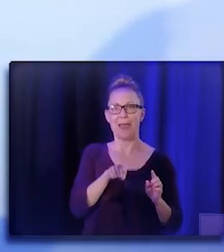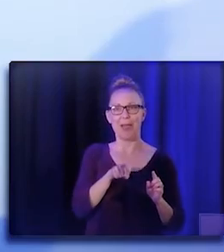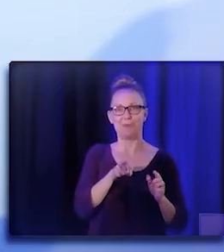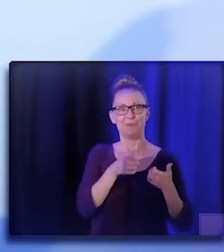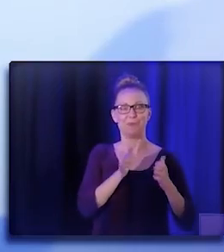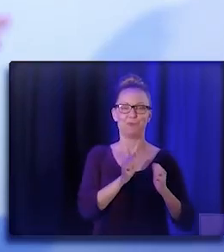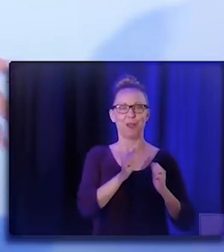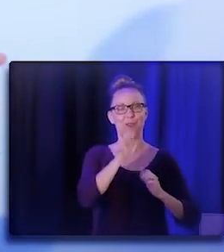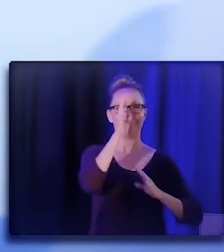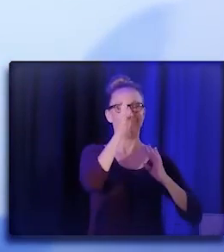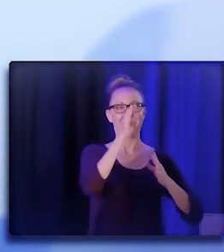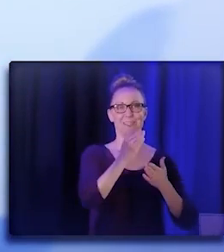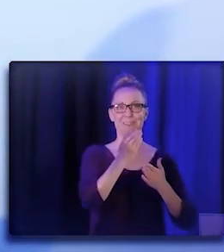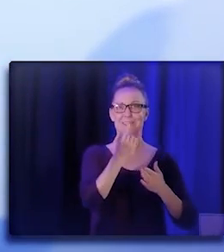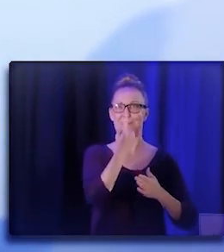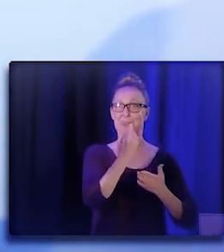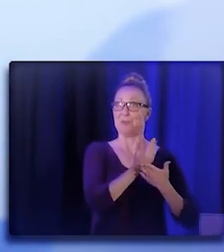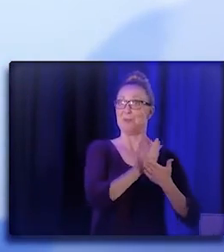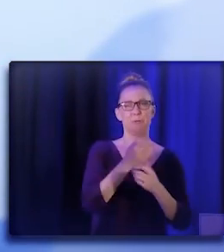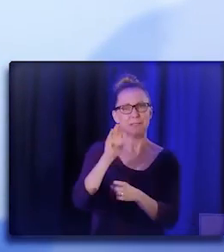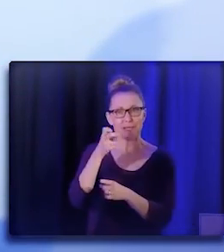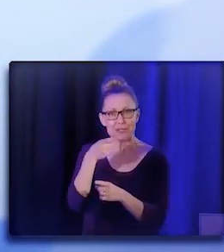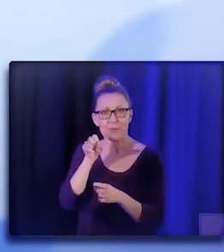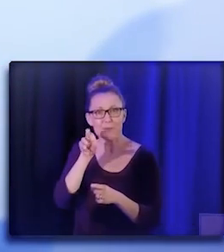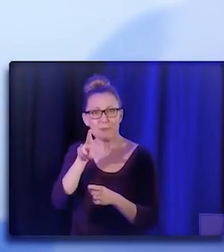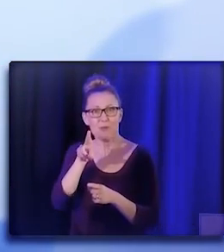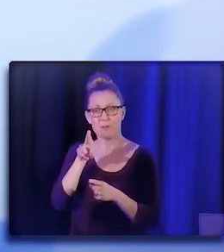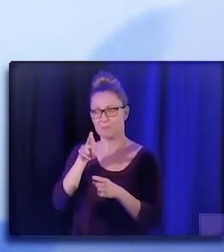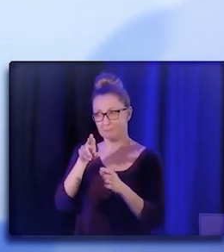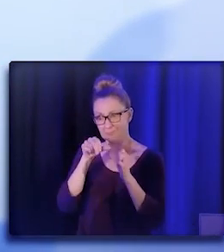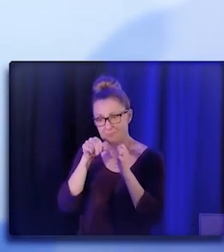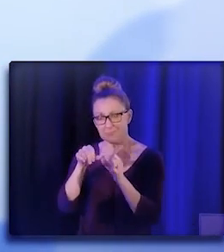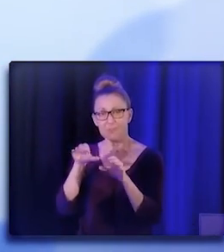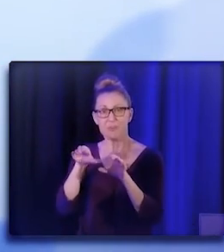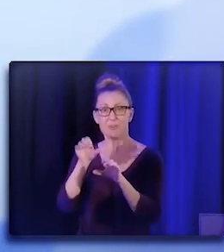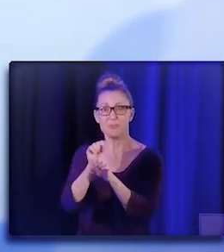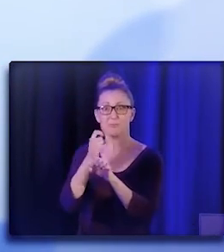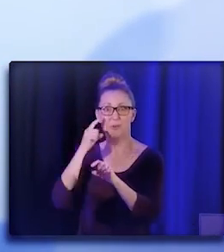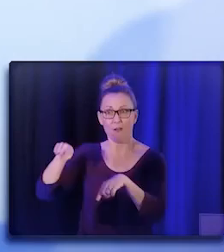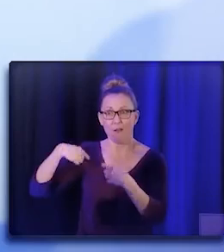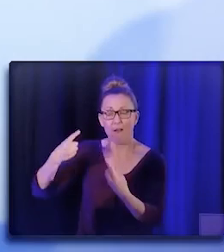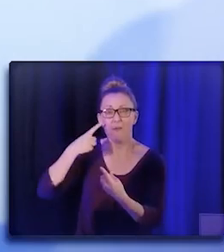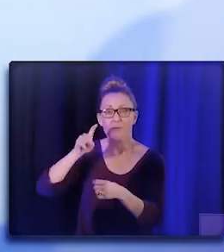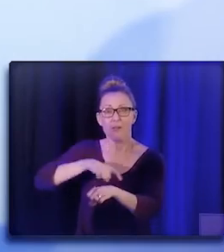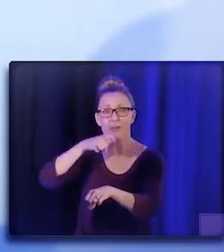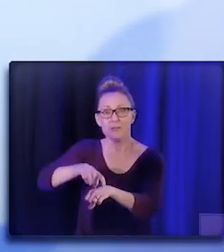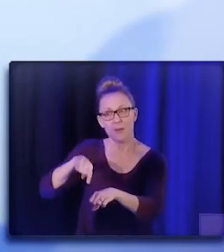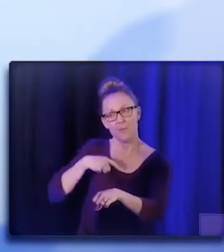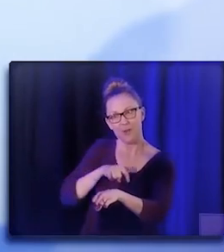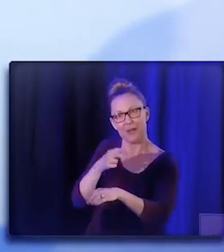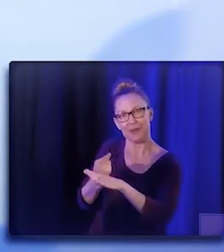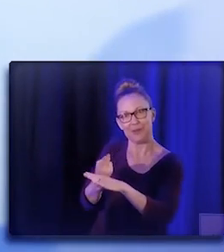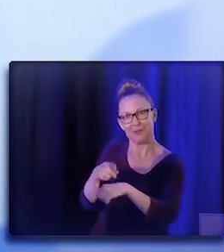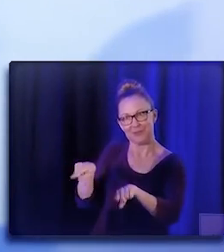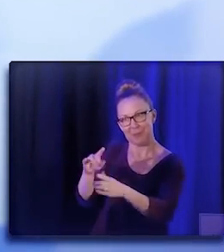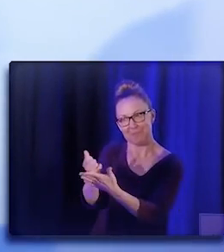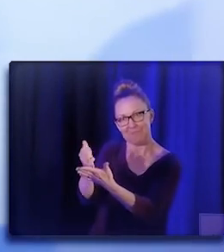the will is already existing, we're doing the work. And also I have to take one phrase that Kara said this morning,